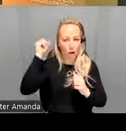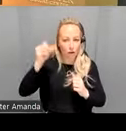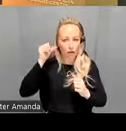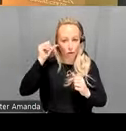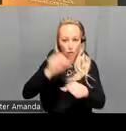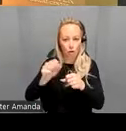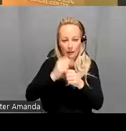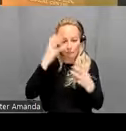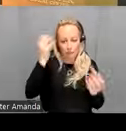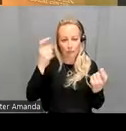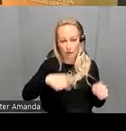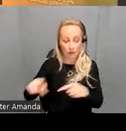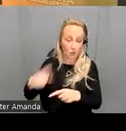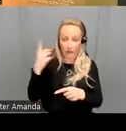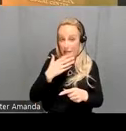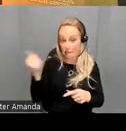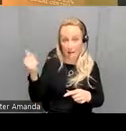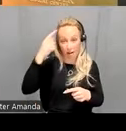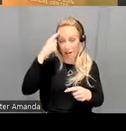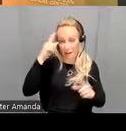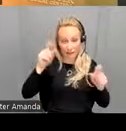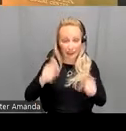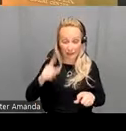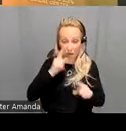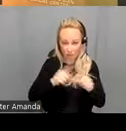and it's one of the best cognitive tasks for distinguishing converting clinical high-risk